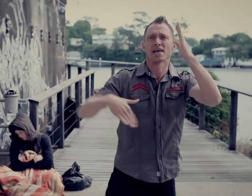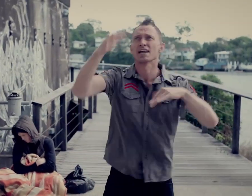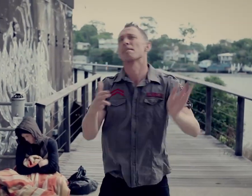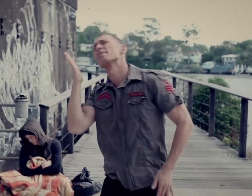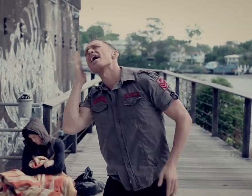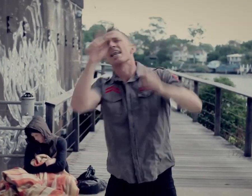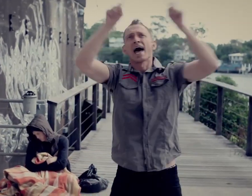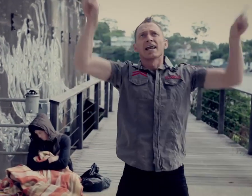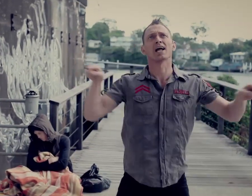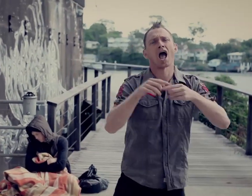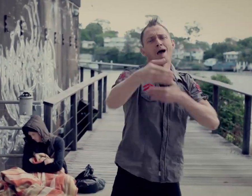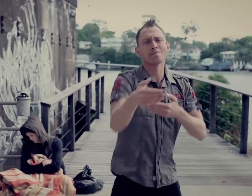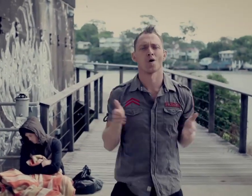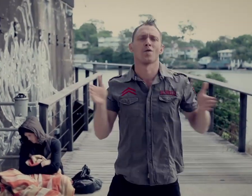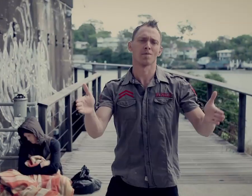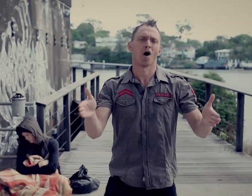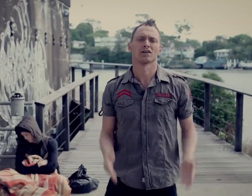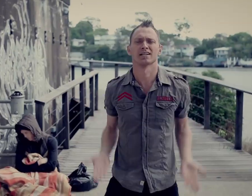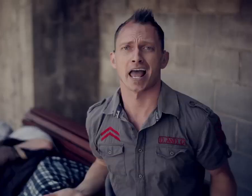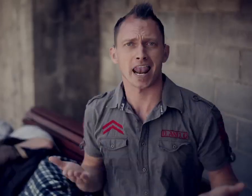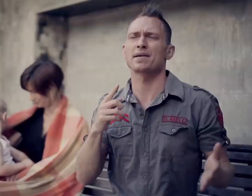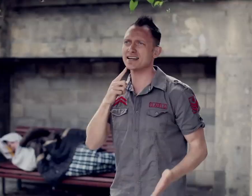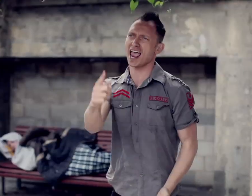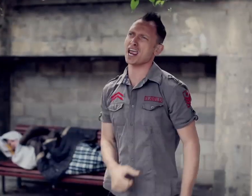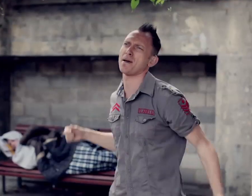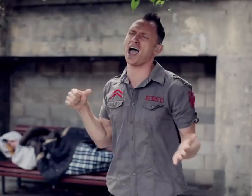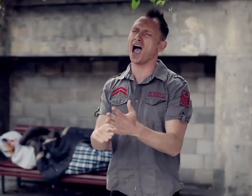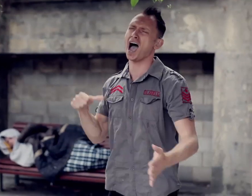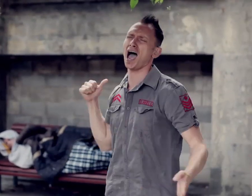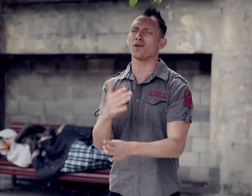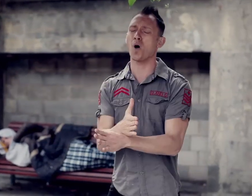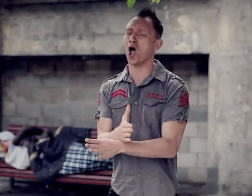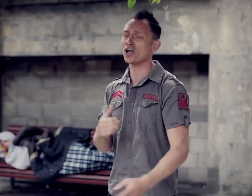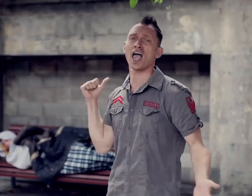Building a bed out of a cardboard box Let me tell you about hard work